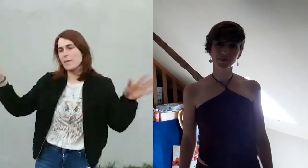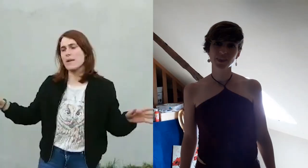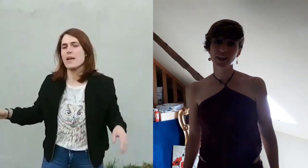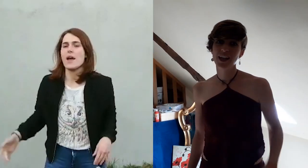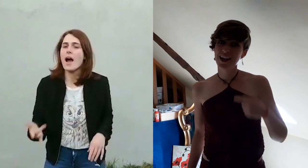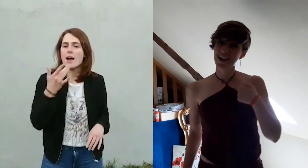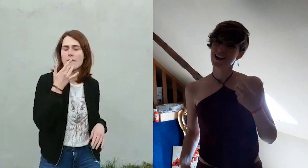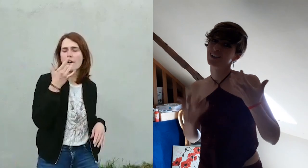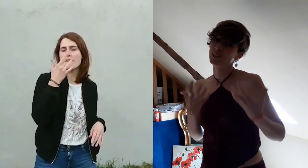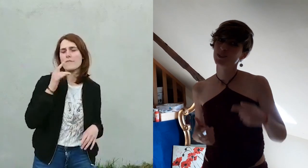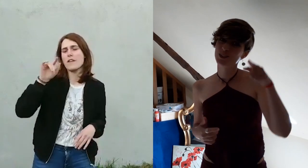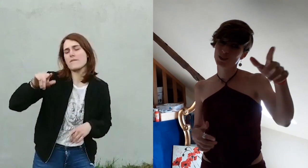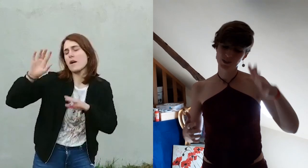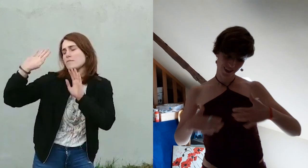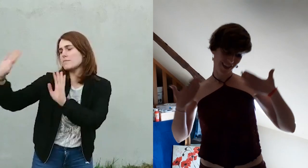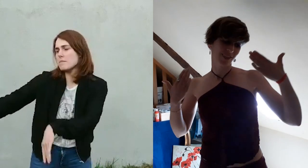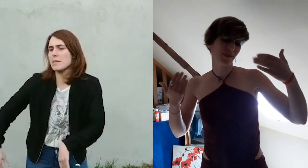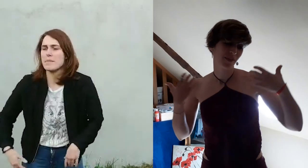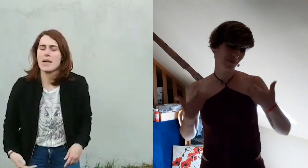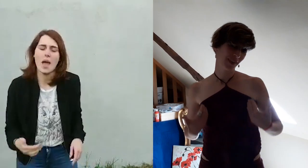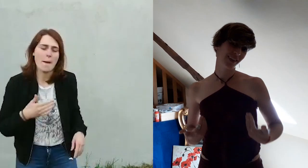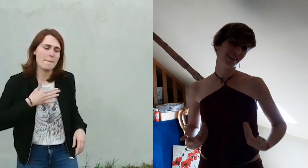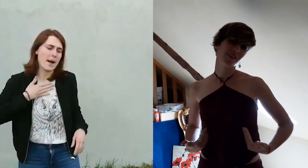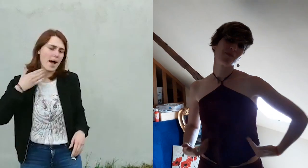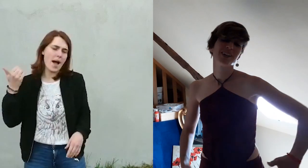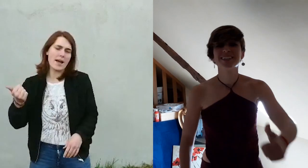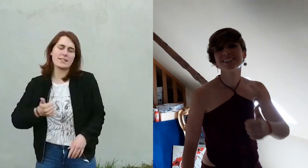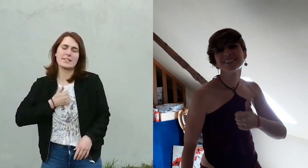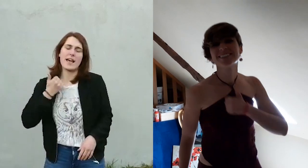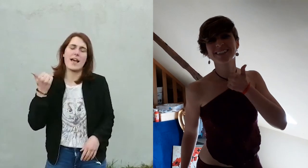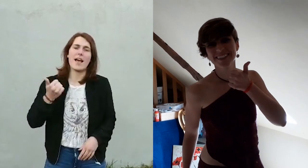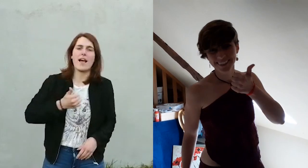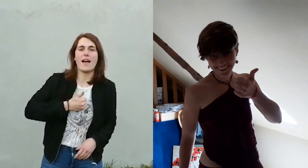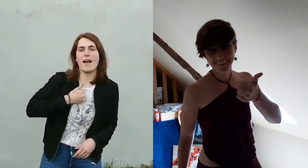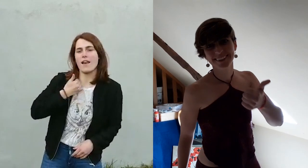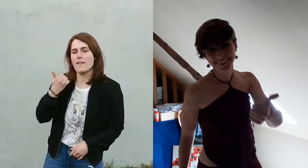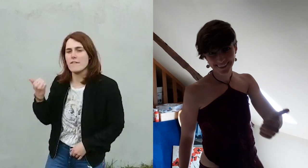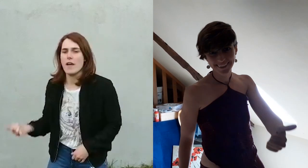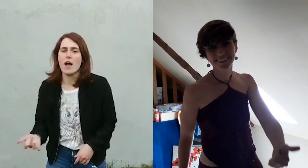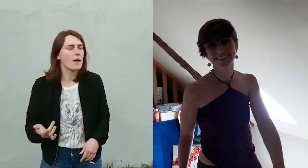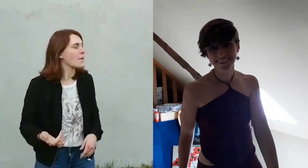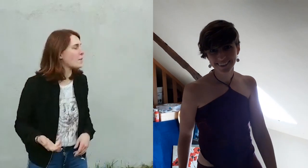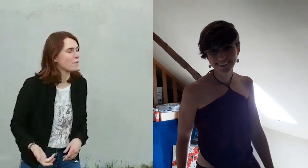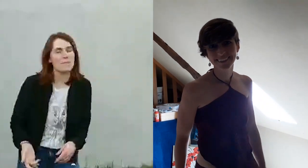I just want you to let me be myself